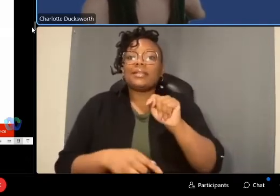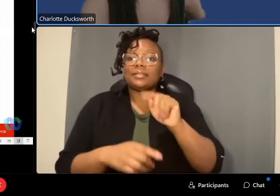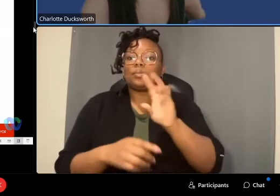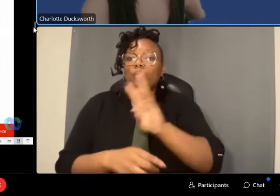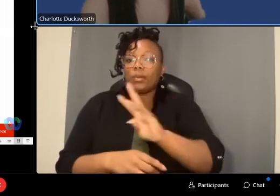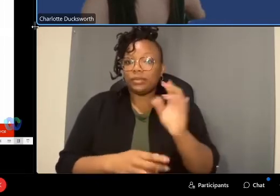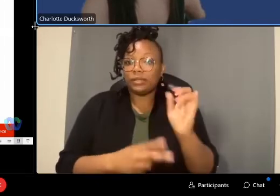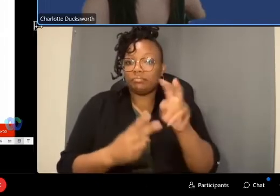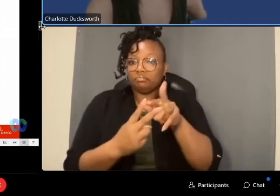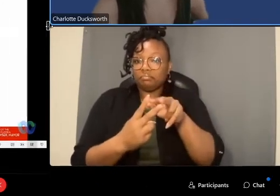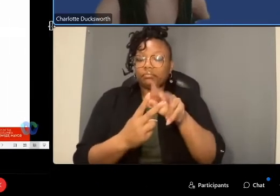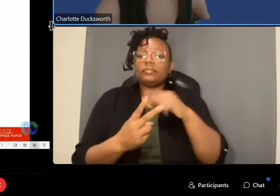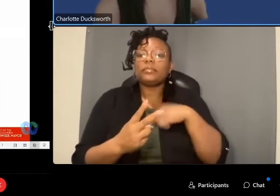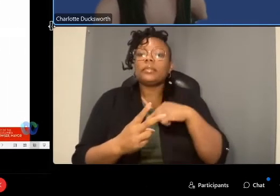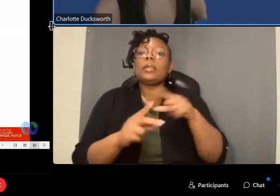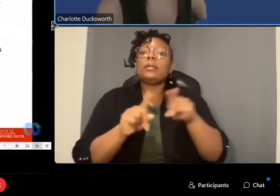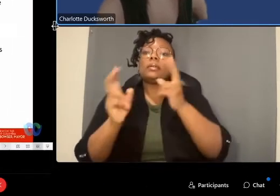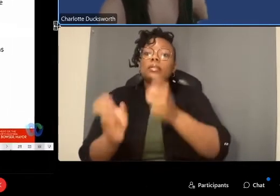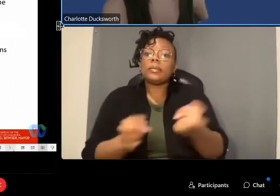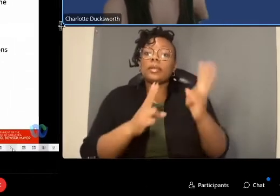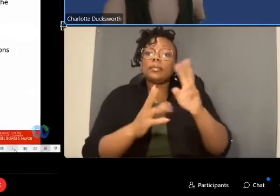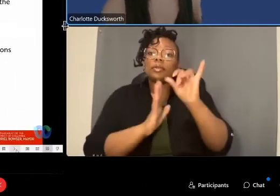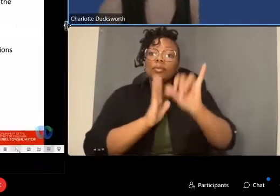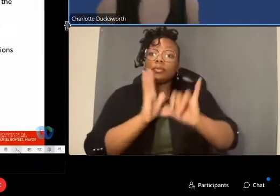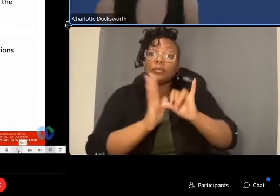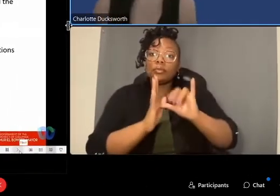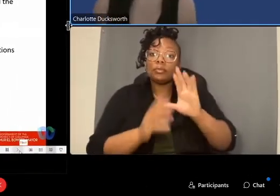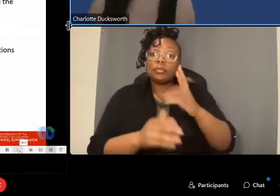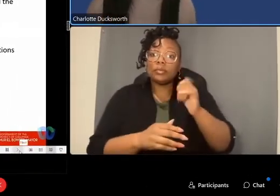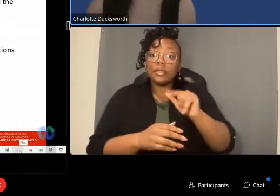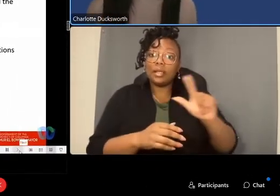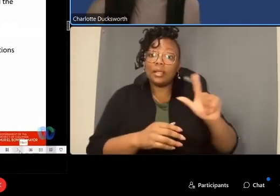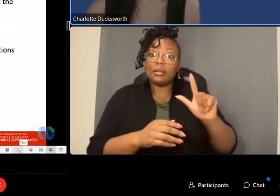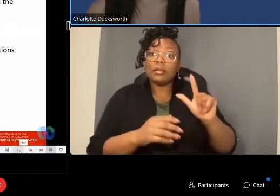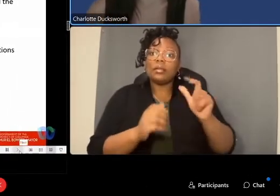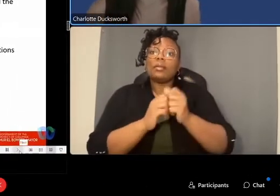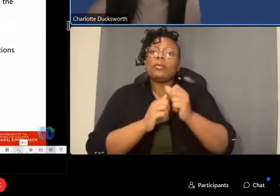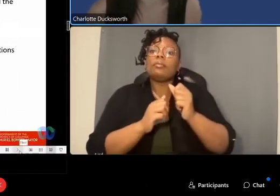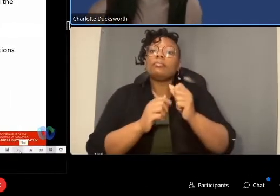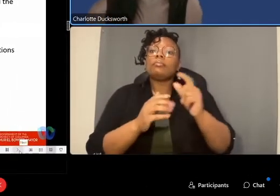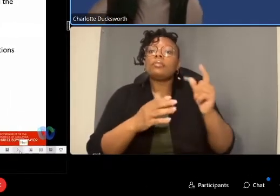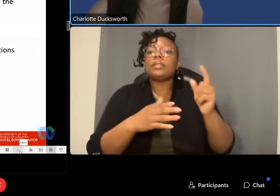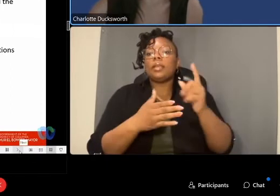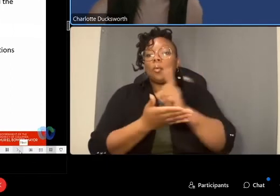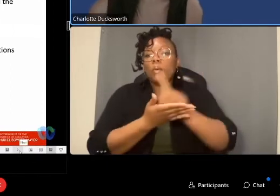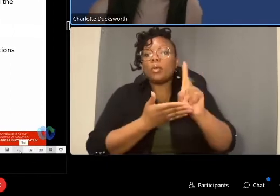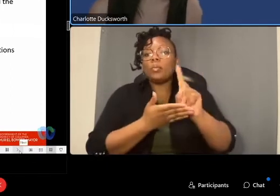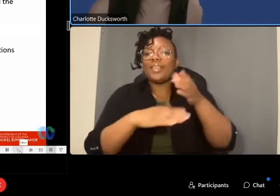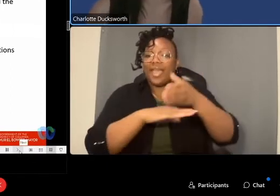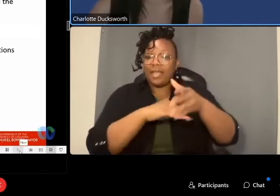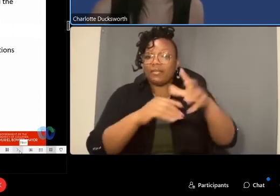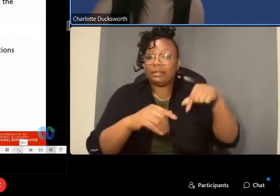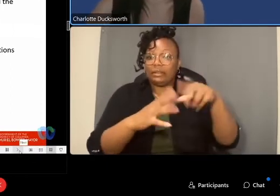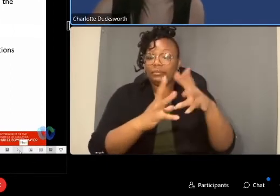um it will also be uploaded to the youtube channel within seven days after the meeting this meeting